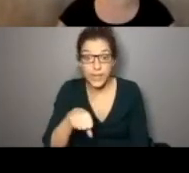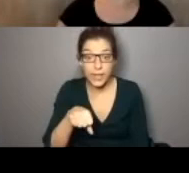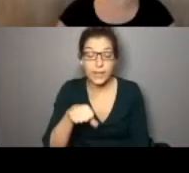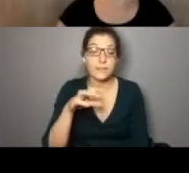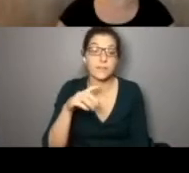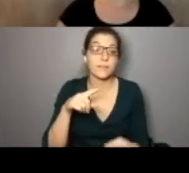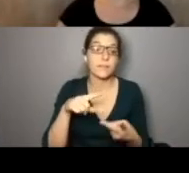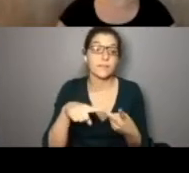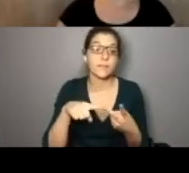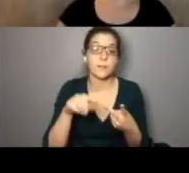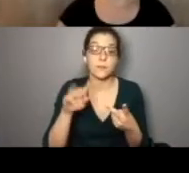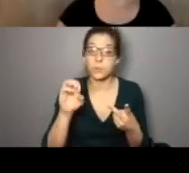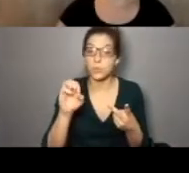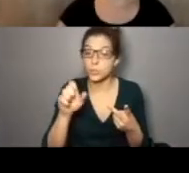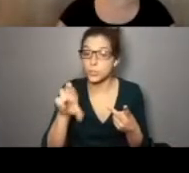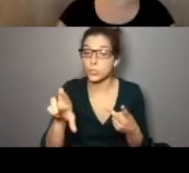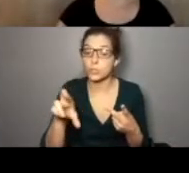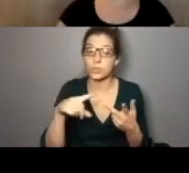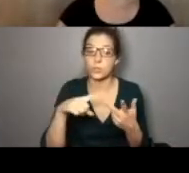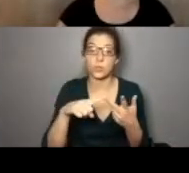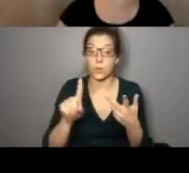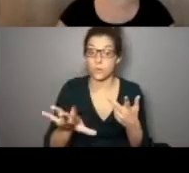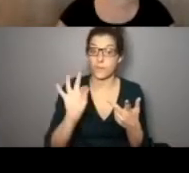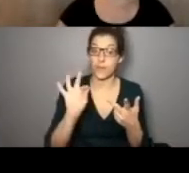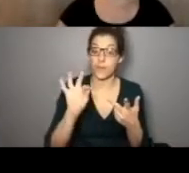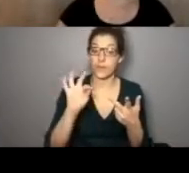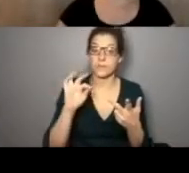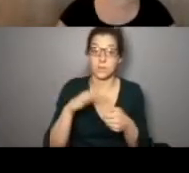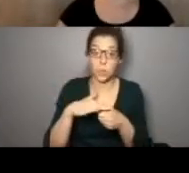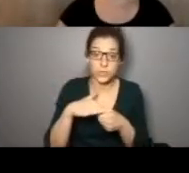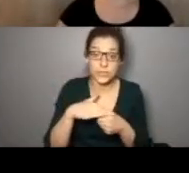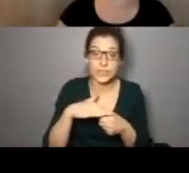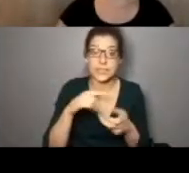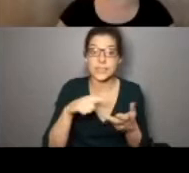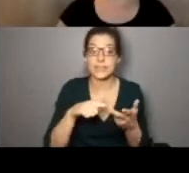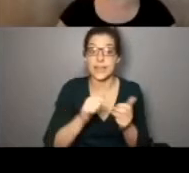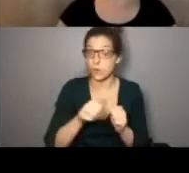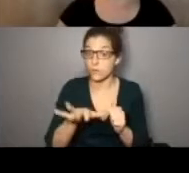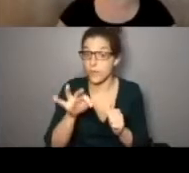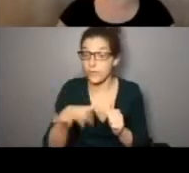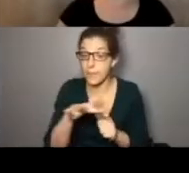? Vaccine booster stuff. Where to find vaccine s locally and how to find them. This